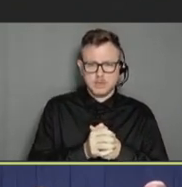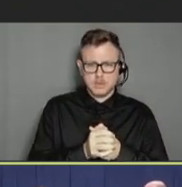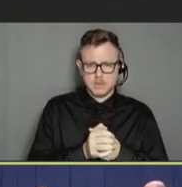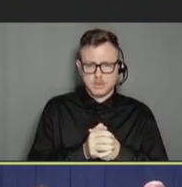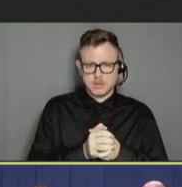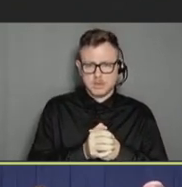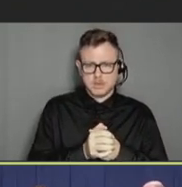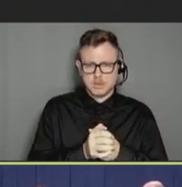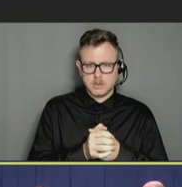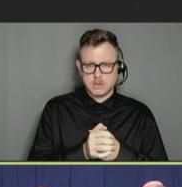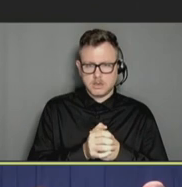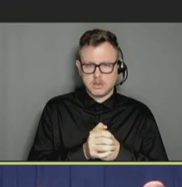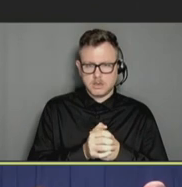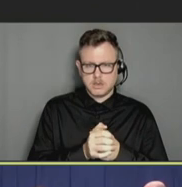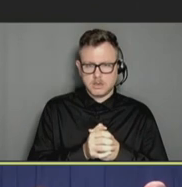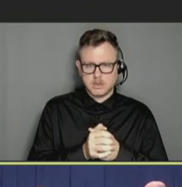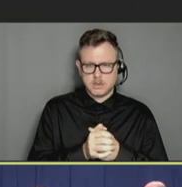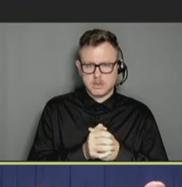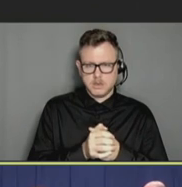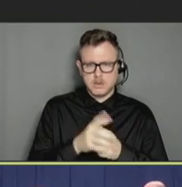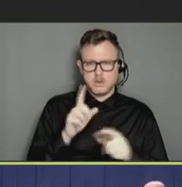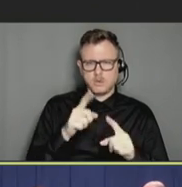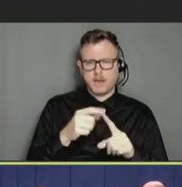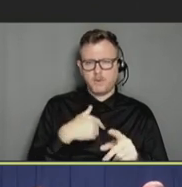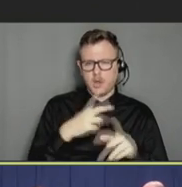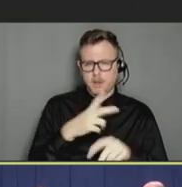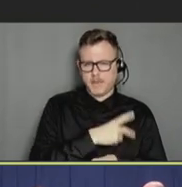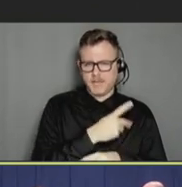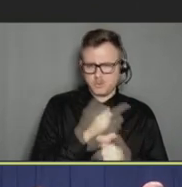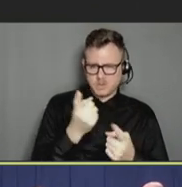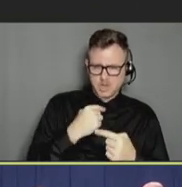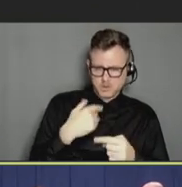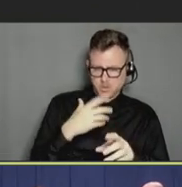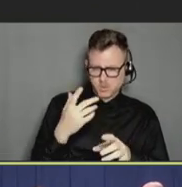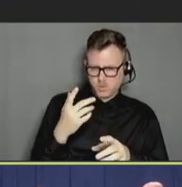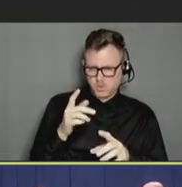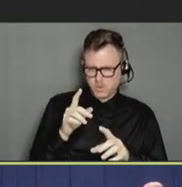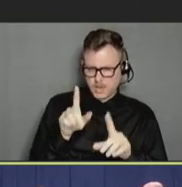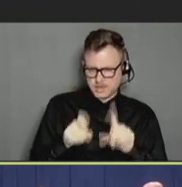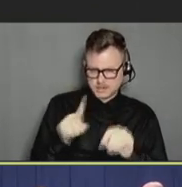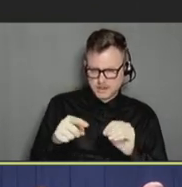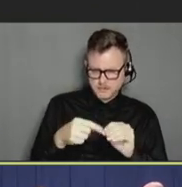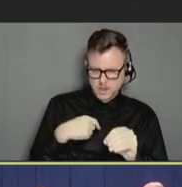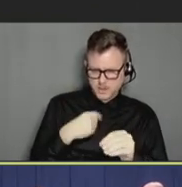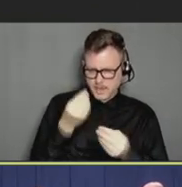address, like, you know, when patients come to you, do you ask about their information sources and stuff?